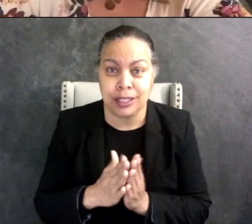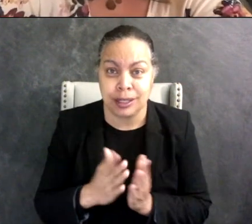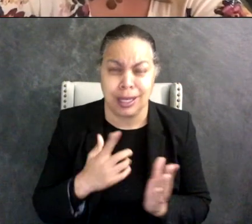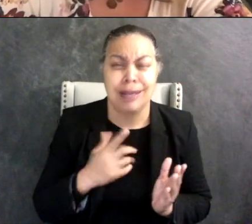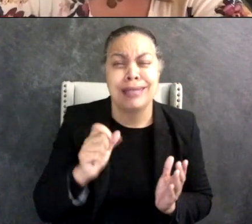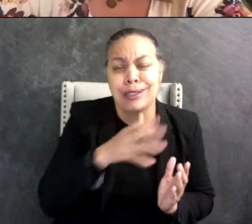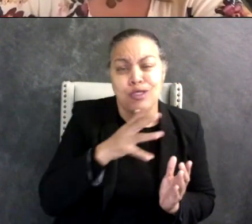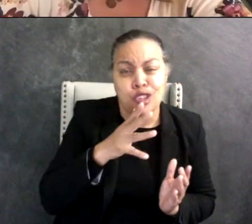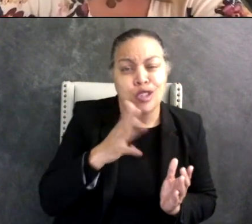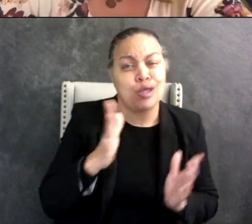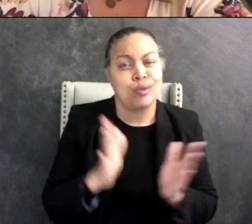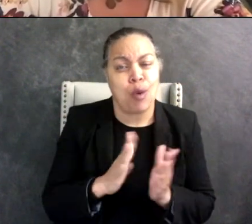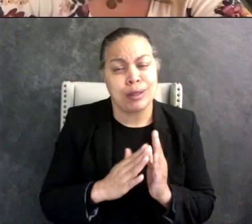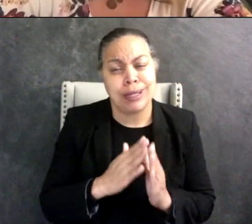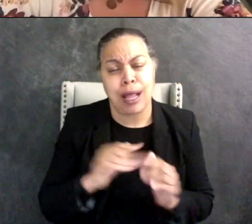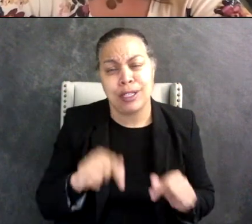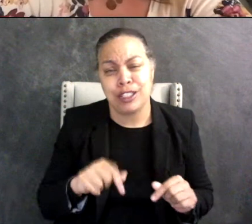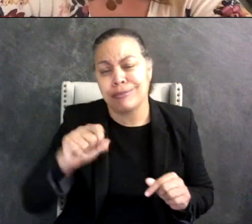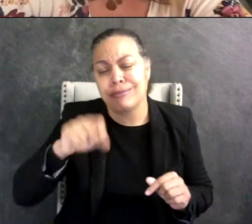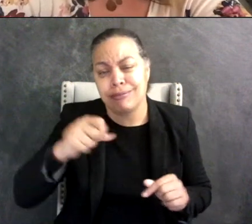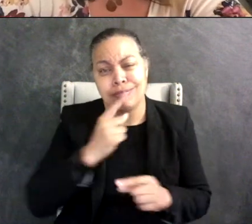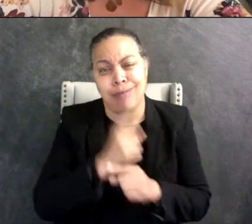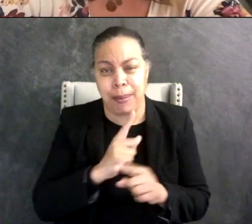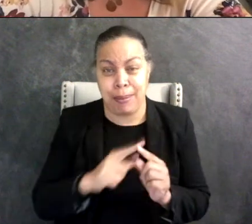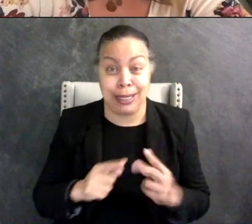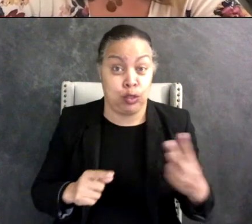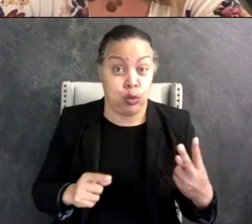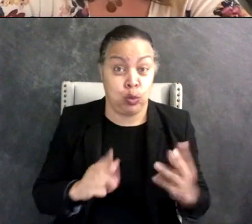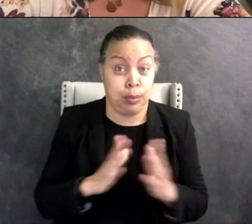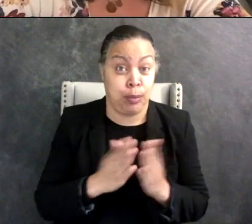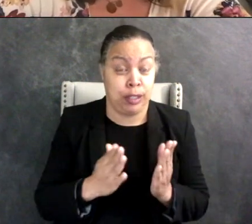here and the only books, two of them were by parents who were not autistic and the